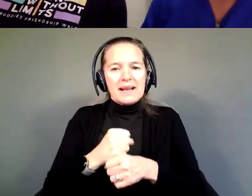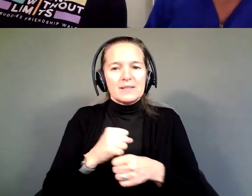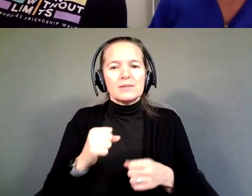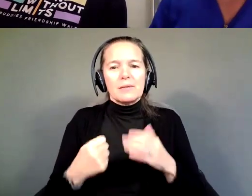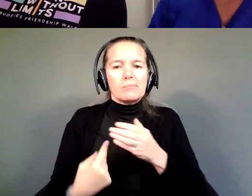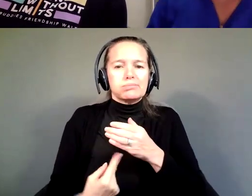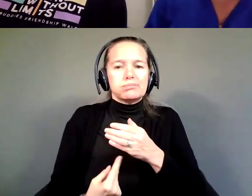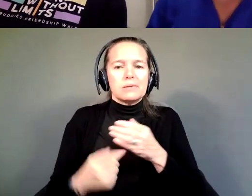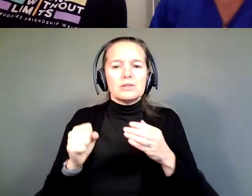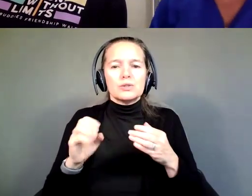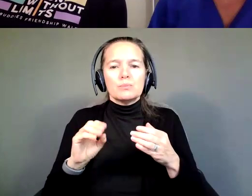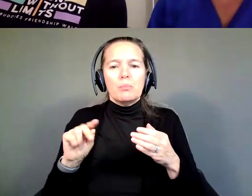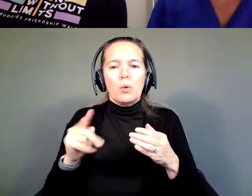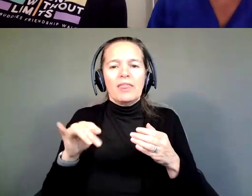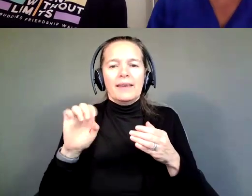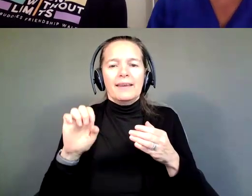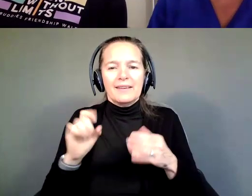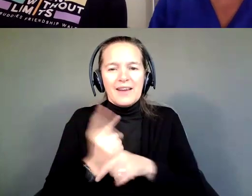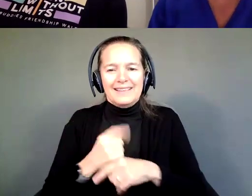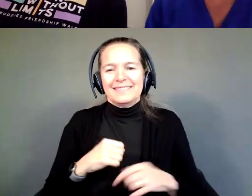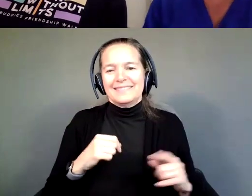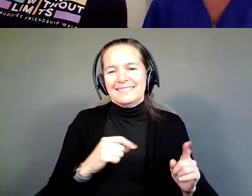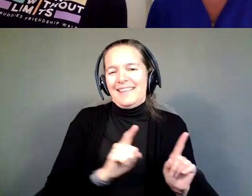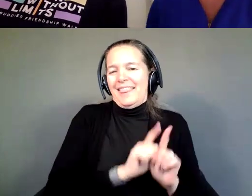Perfect!